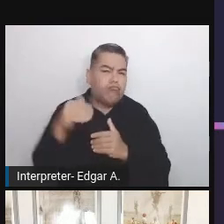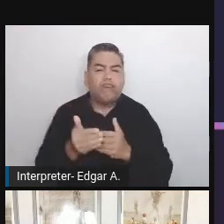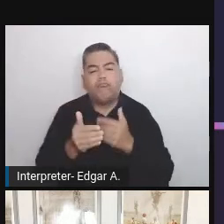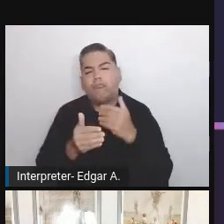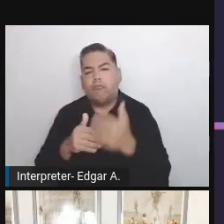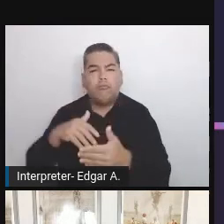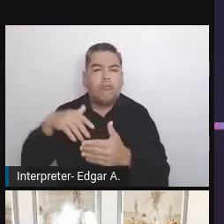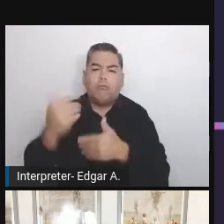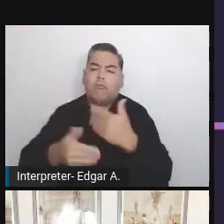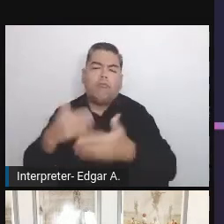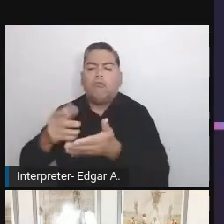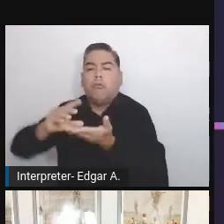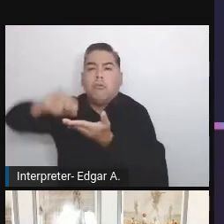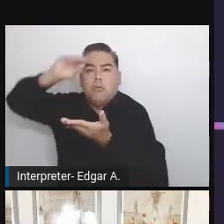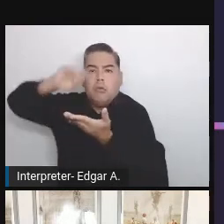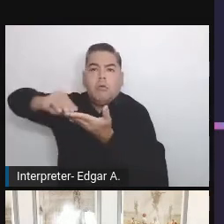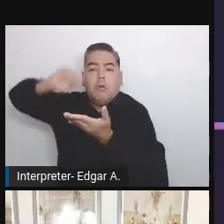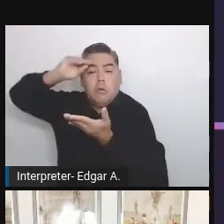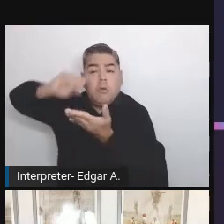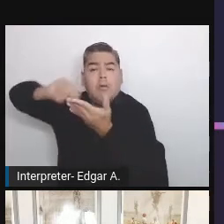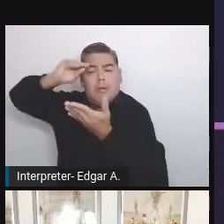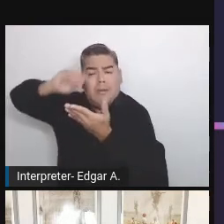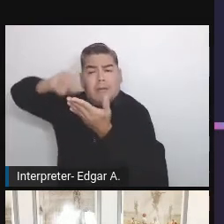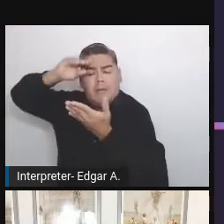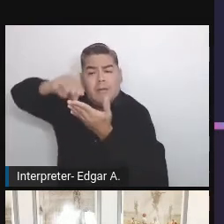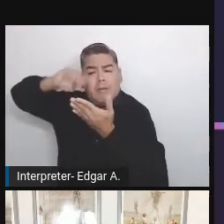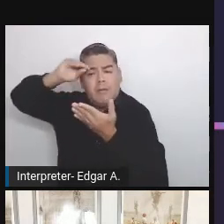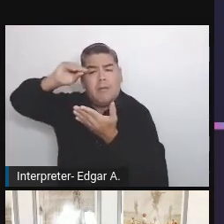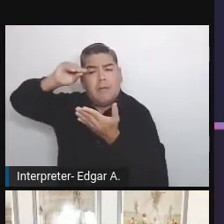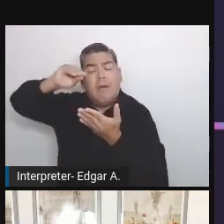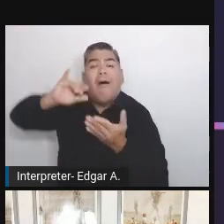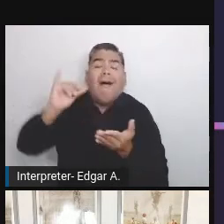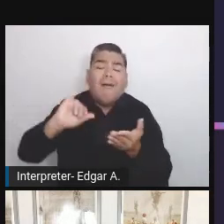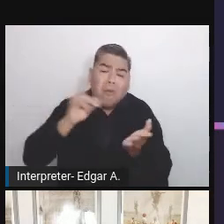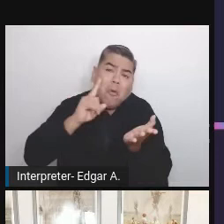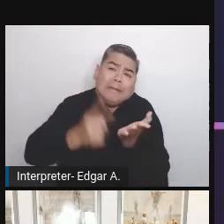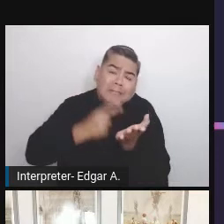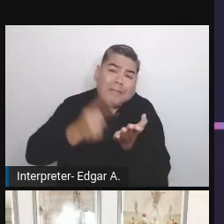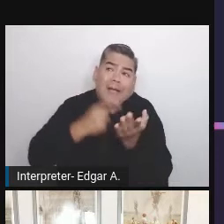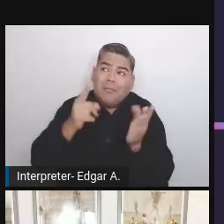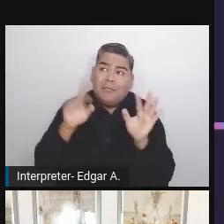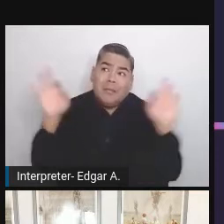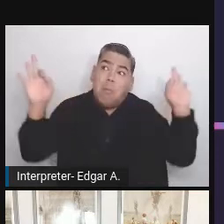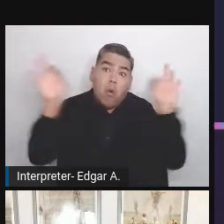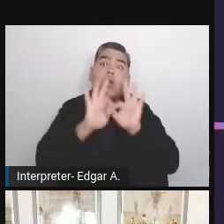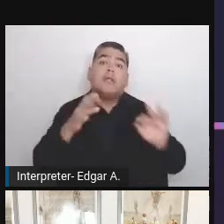to understand the problem, just not to pretend that it doesn't exist,